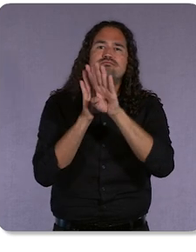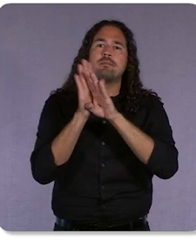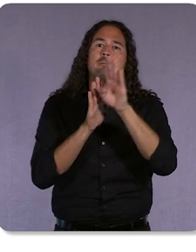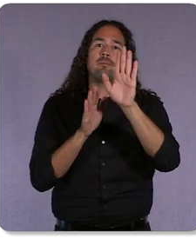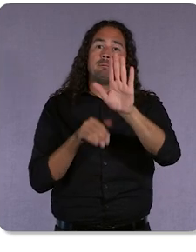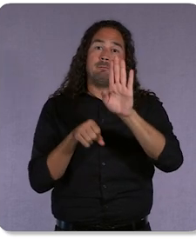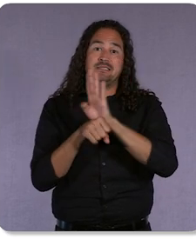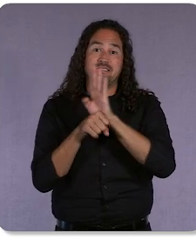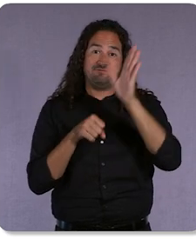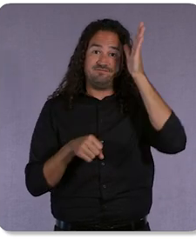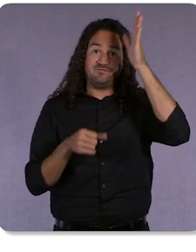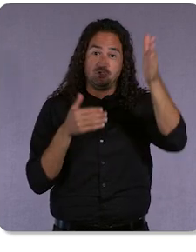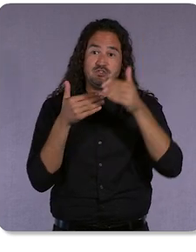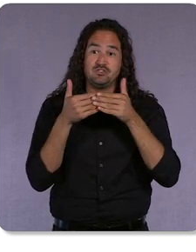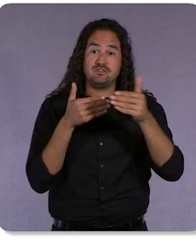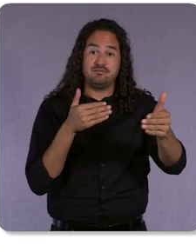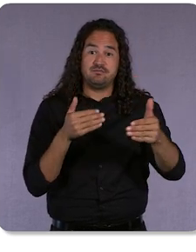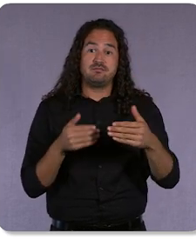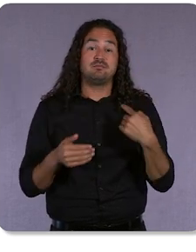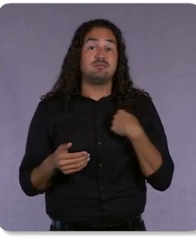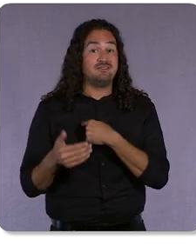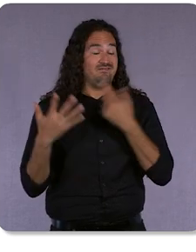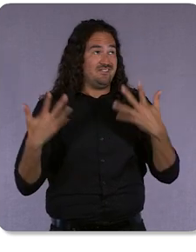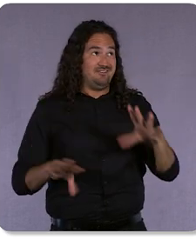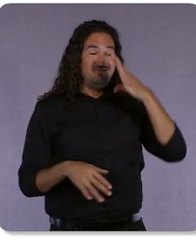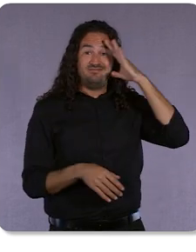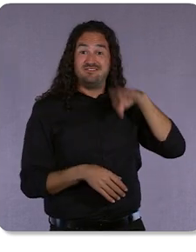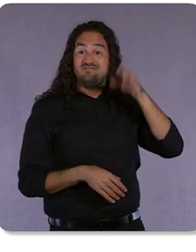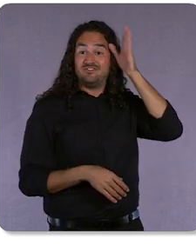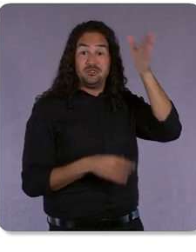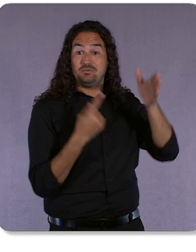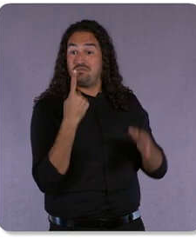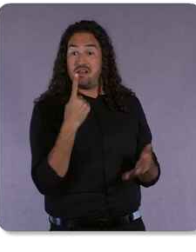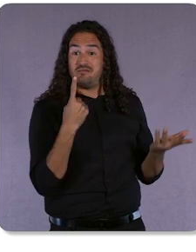there’s one thing we all know about the future. Users are demanding more and more privacy.